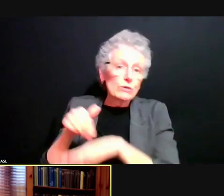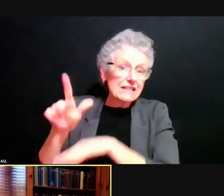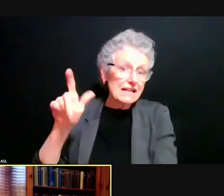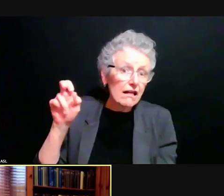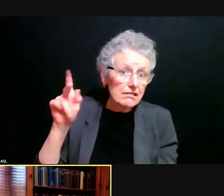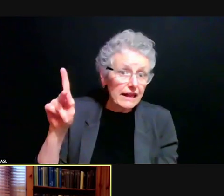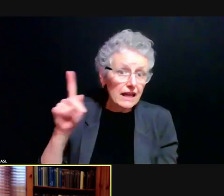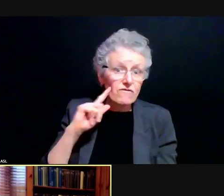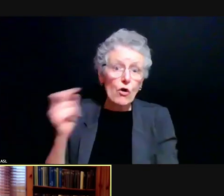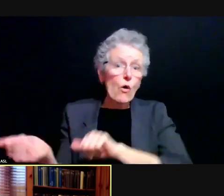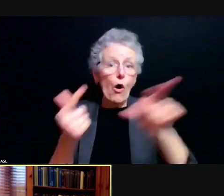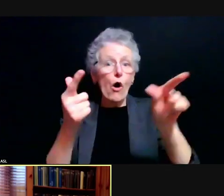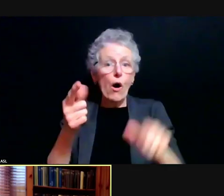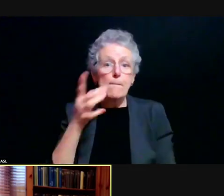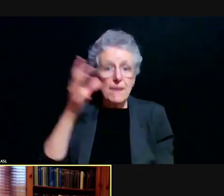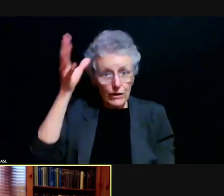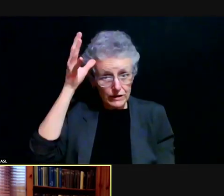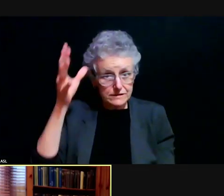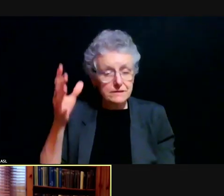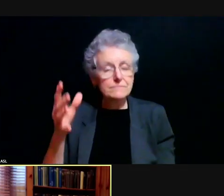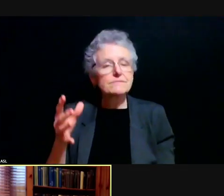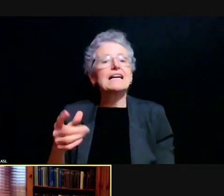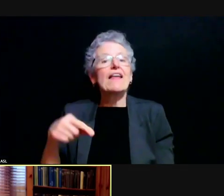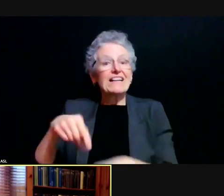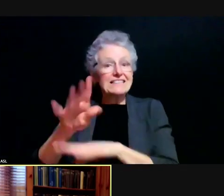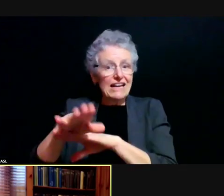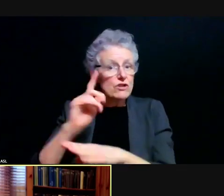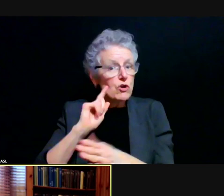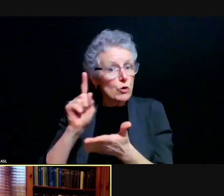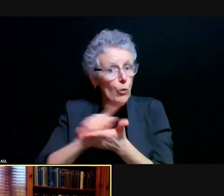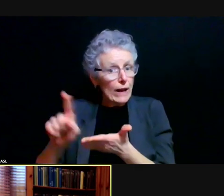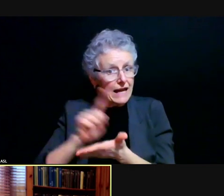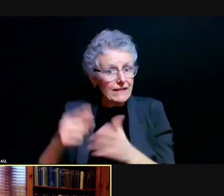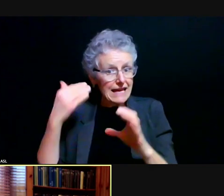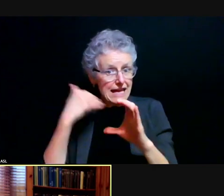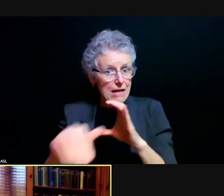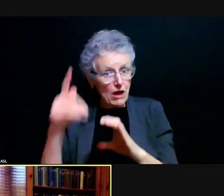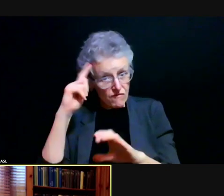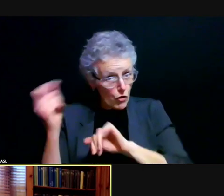I put out my weekly email this afternoon to all members of the Michigan community